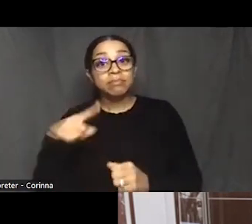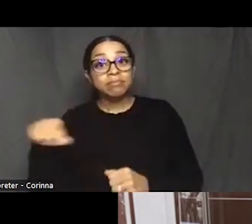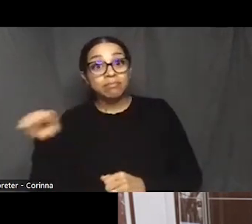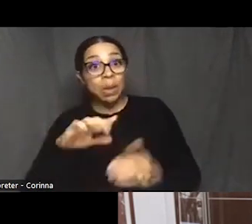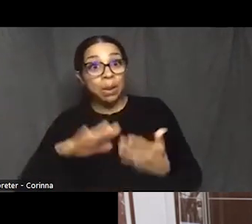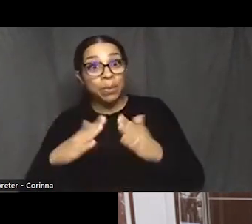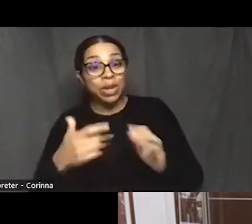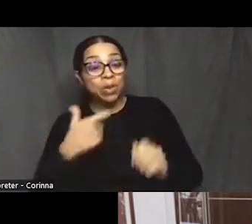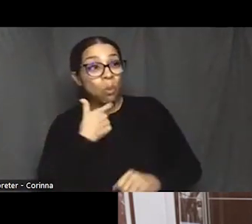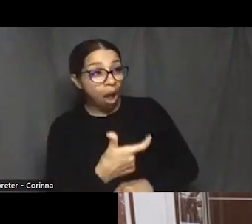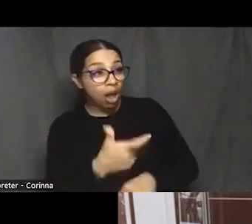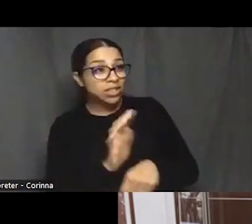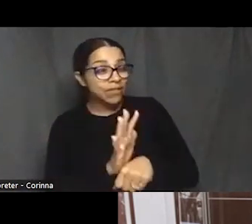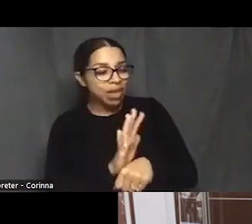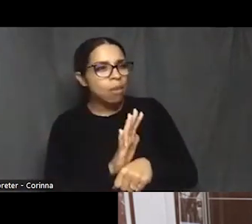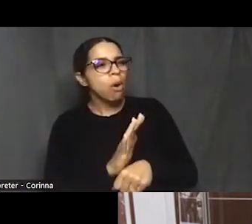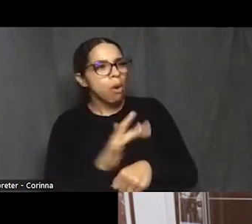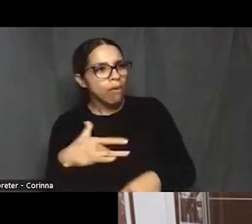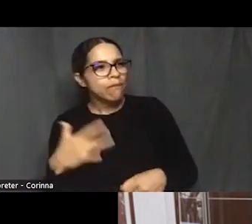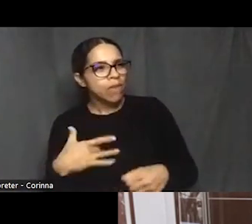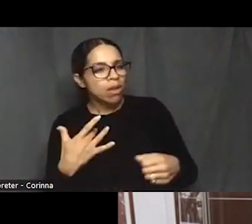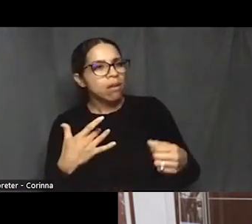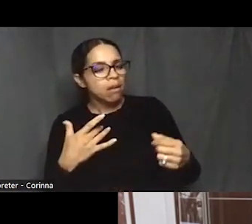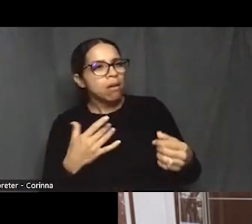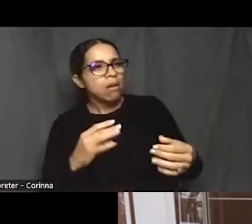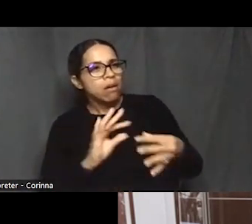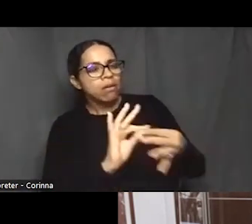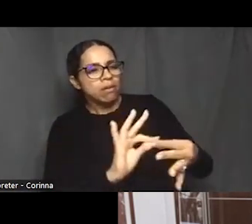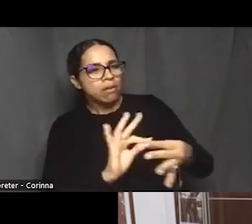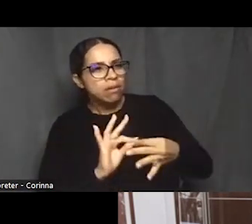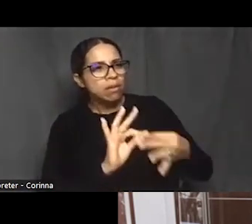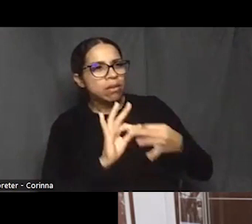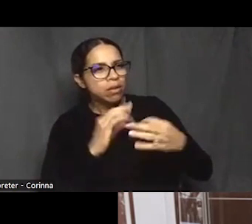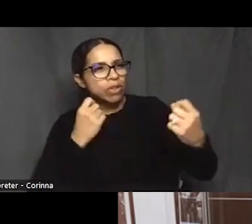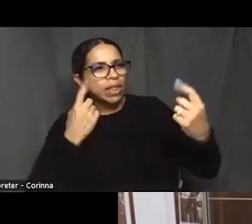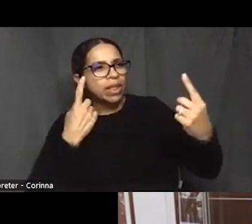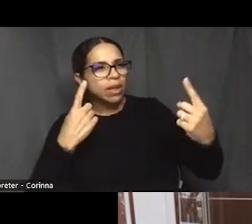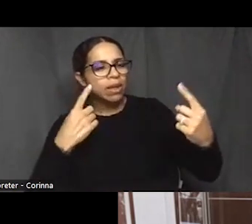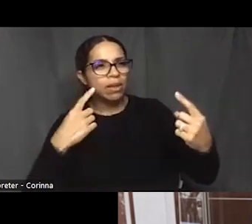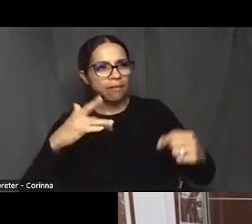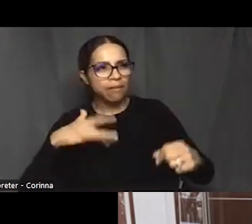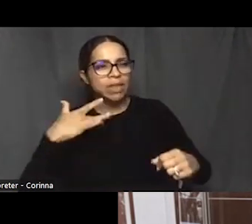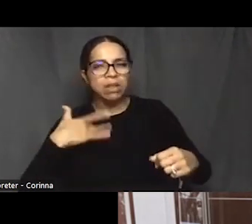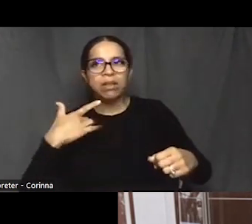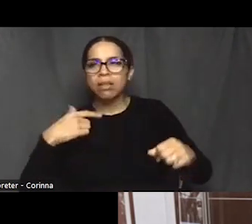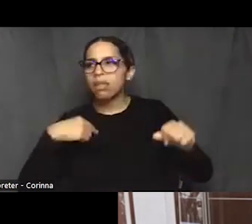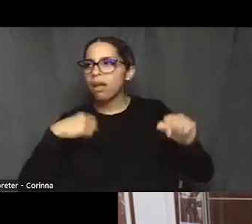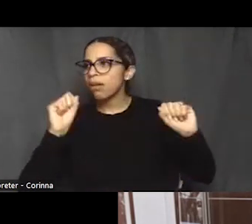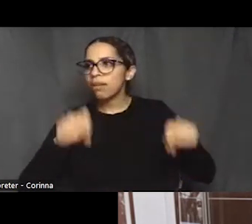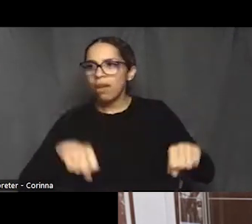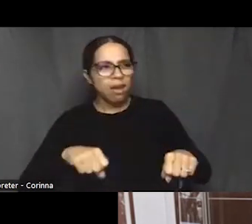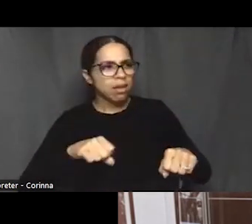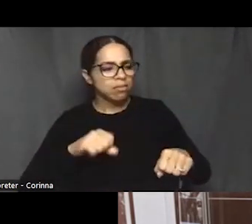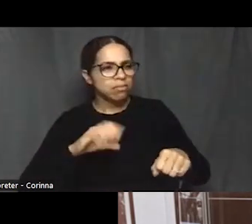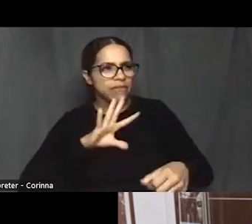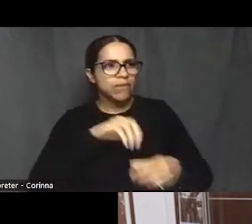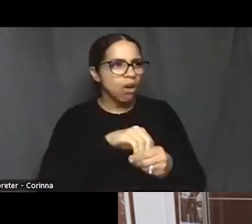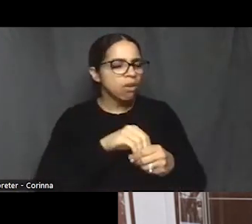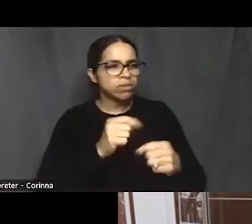and you can see yourselves in there and have some kind of investment. So to be honest, at this point, there's nothing